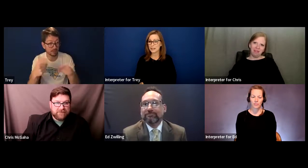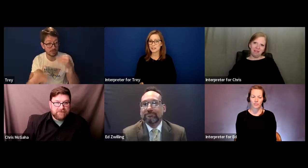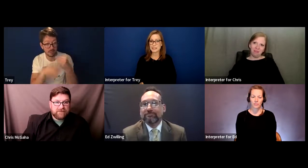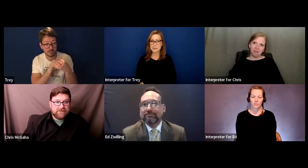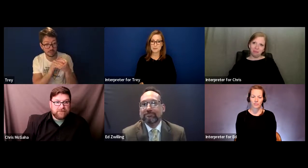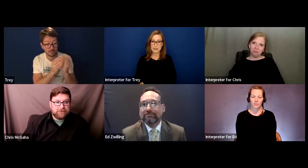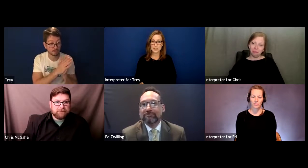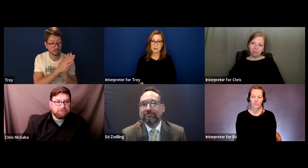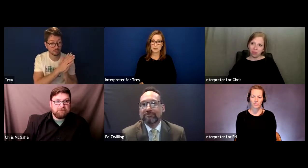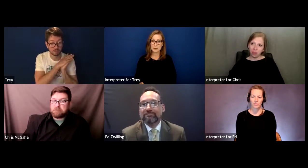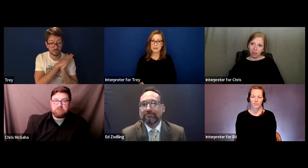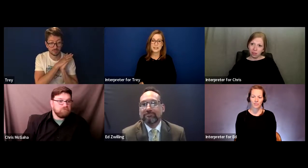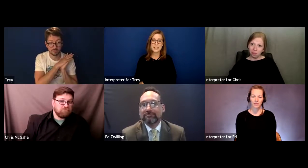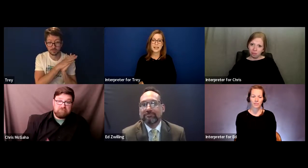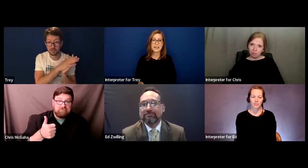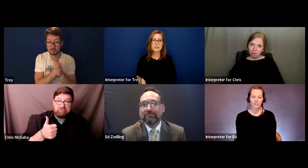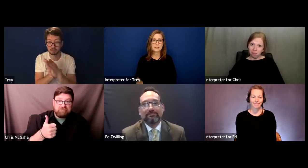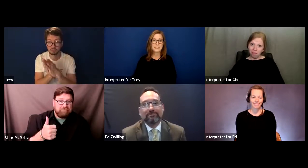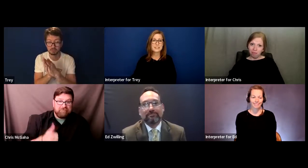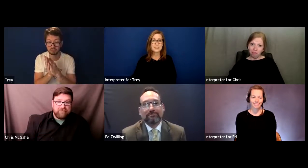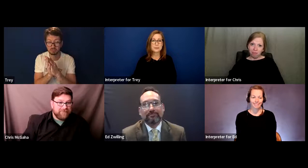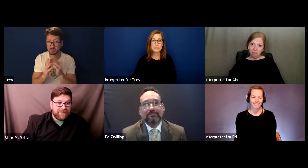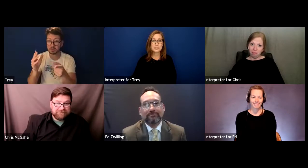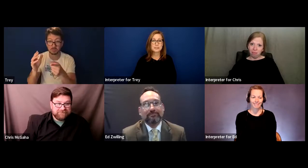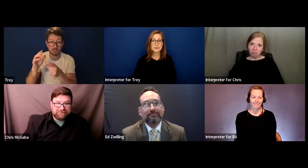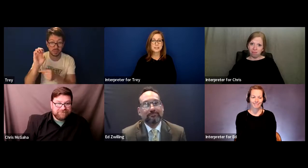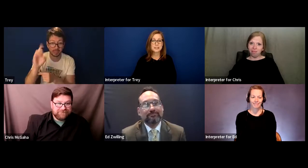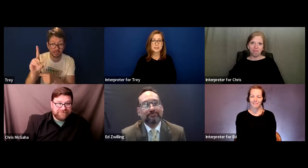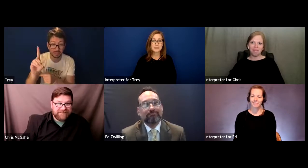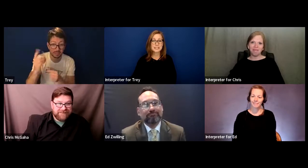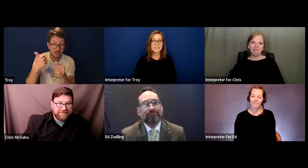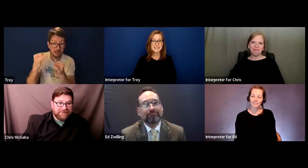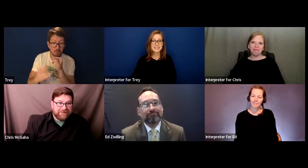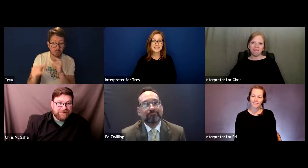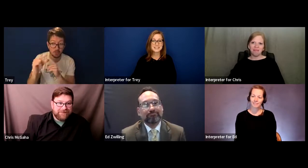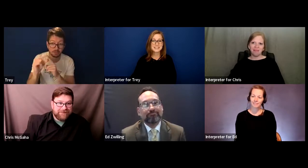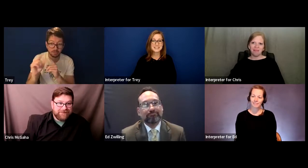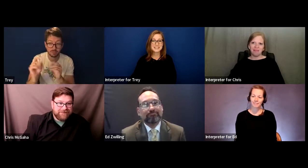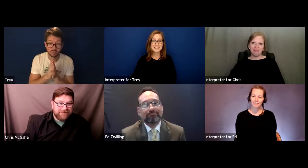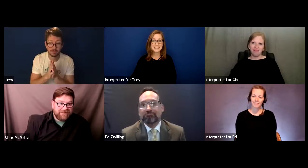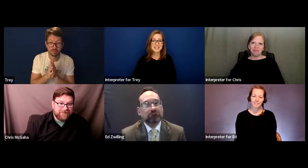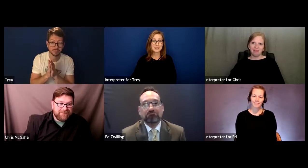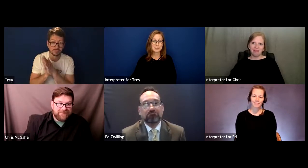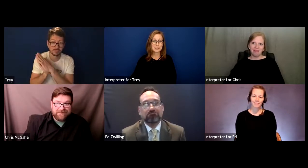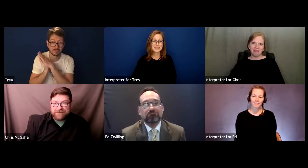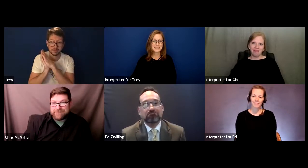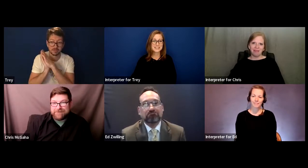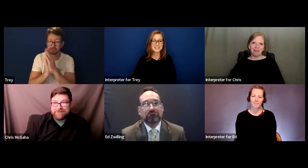This has been very helpful. Ed, Chris, did you want to share something in closing? Any last words?